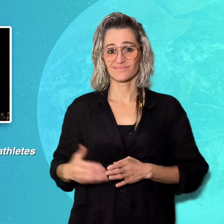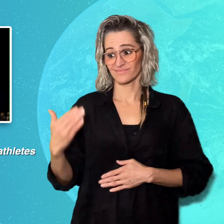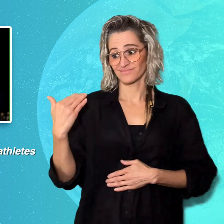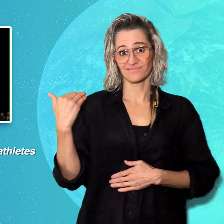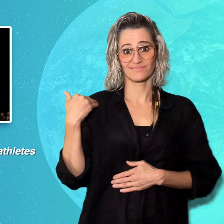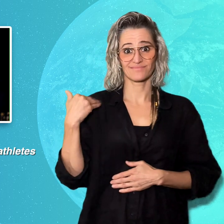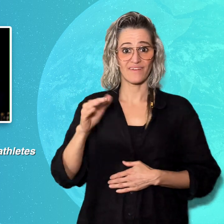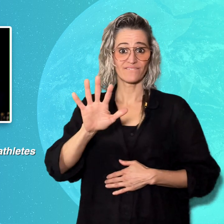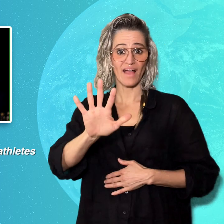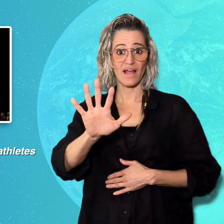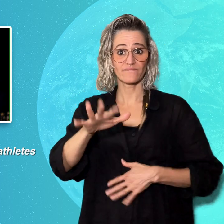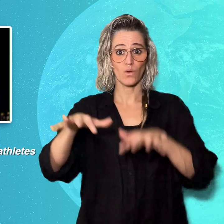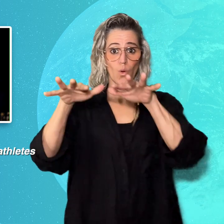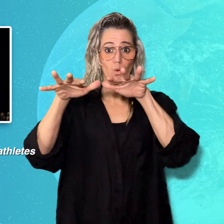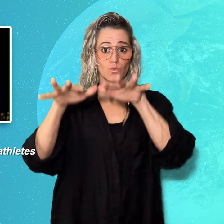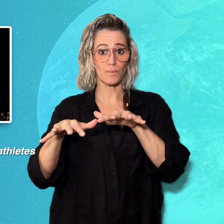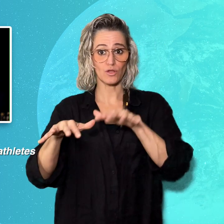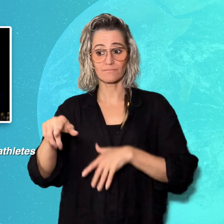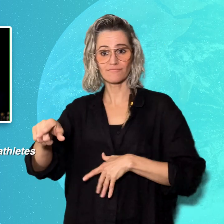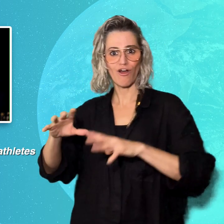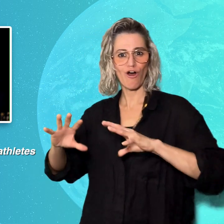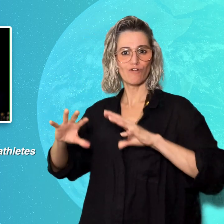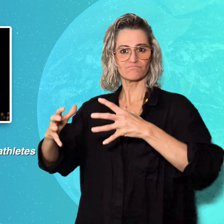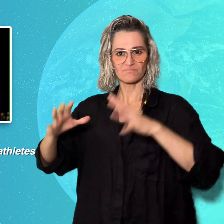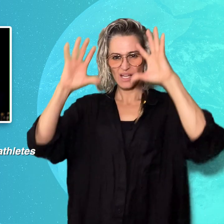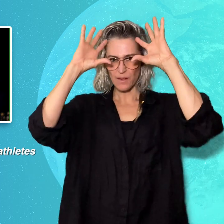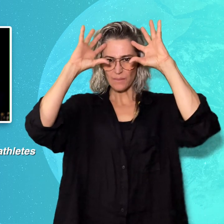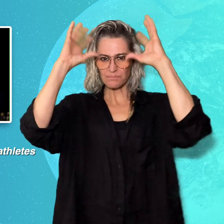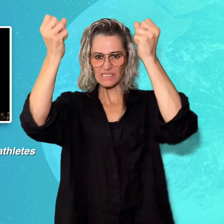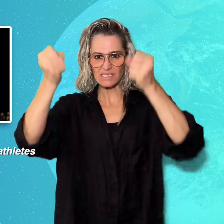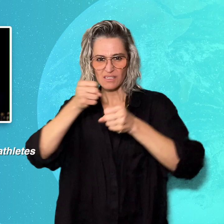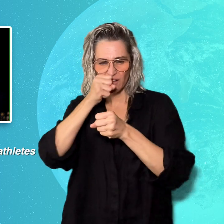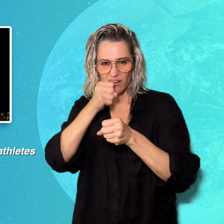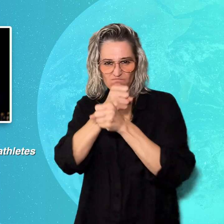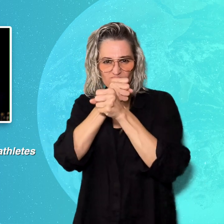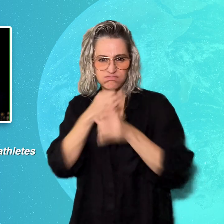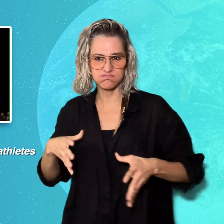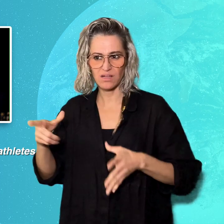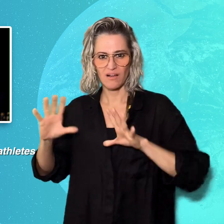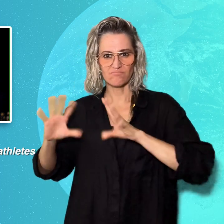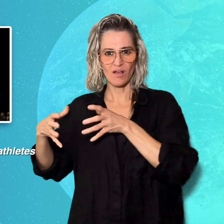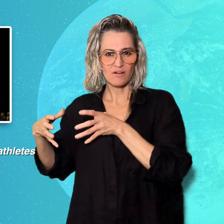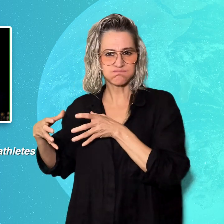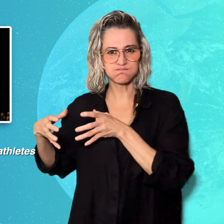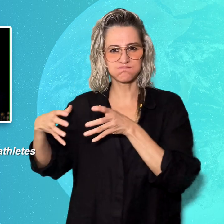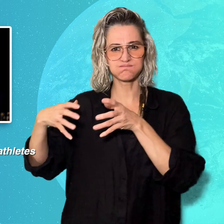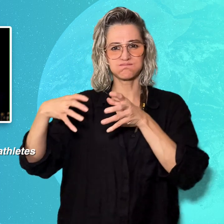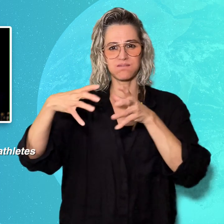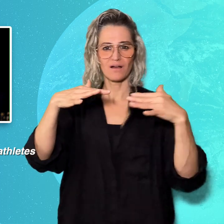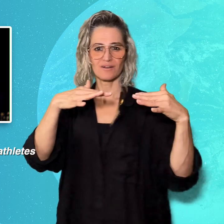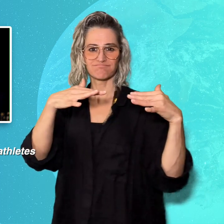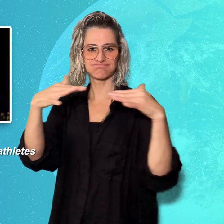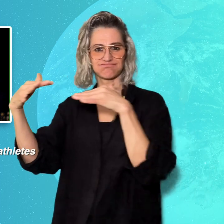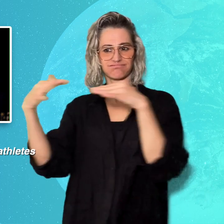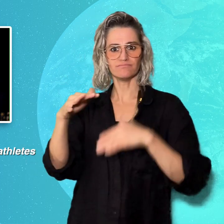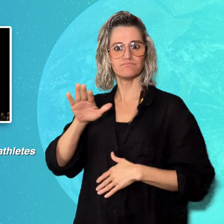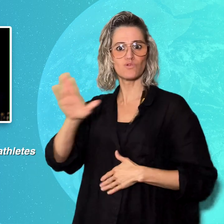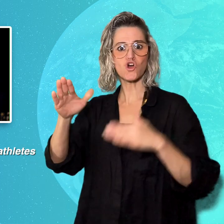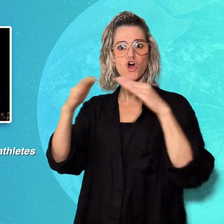On October 5th, the Bisons stepped out onto their football home